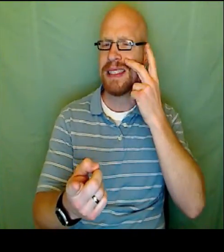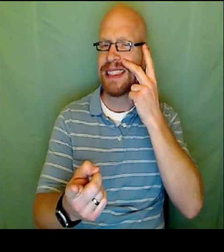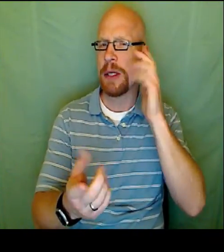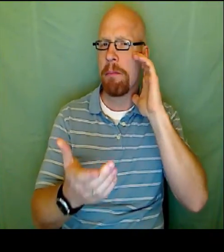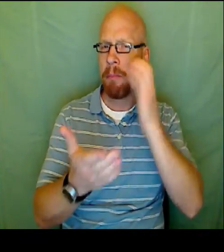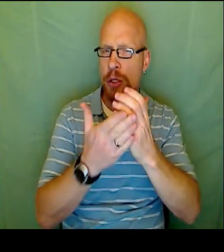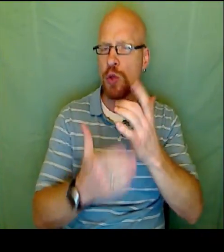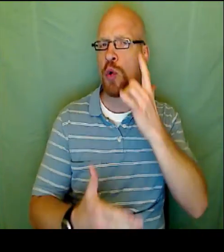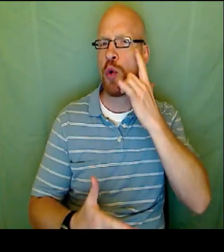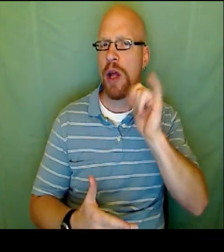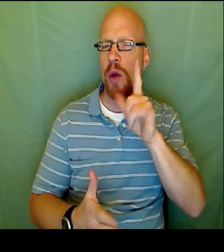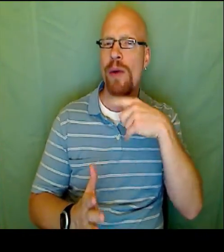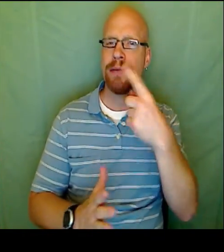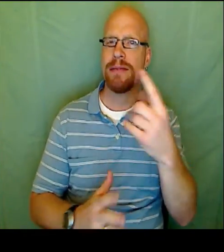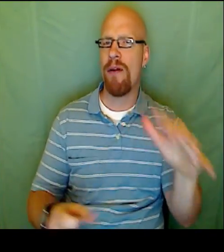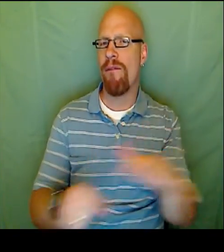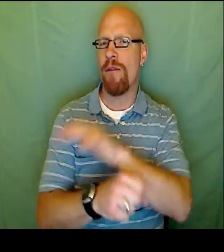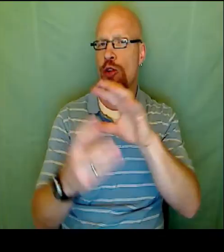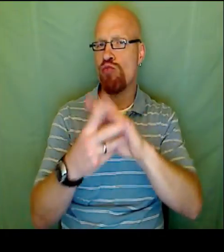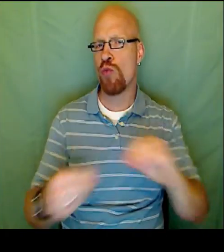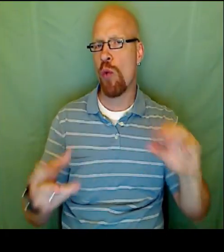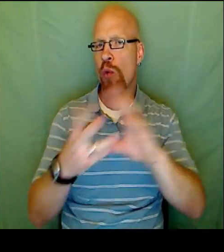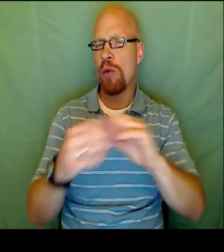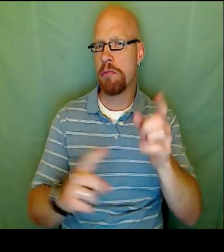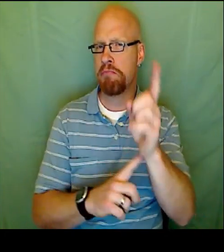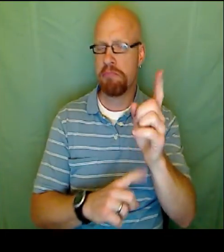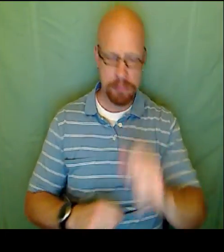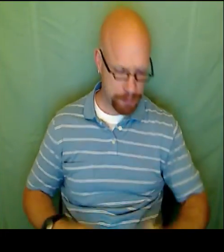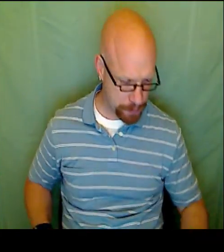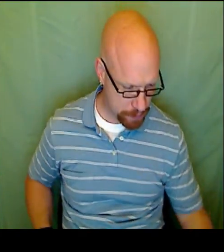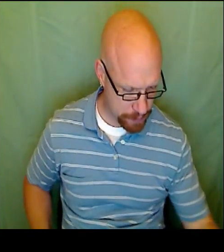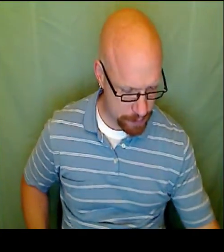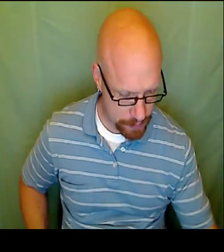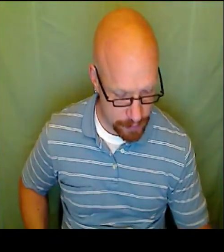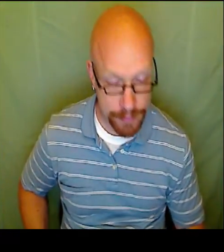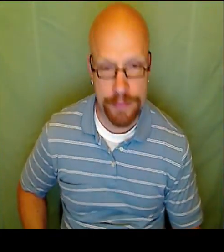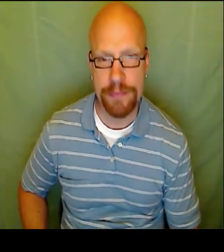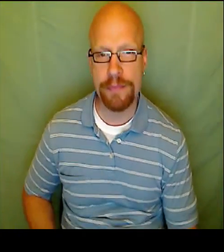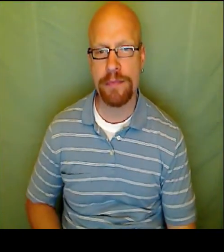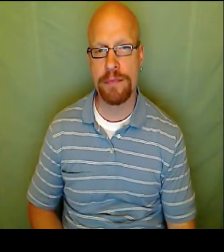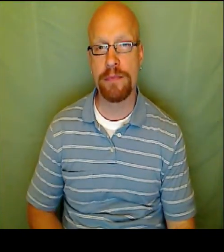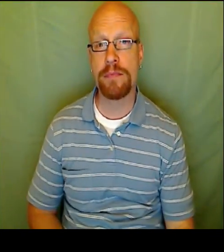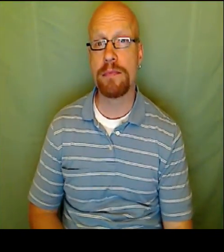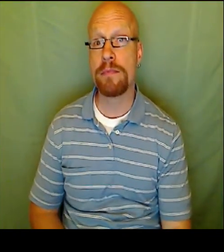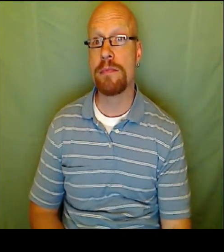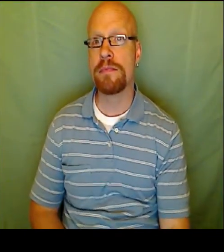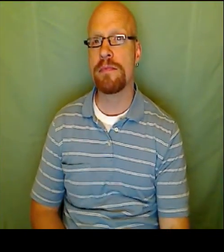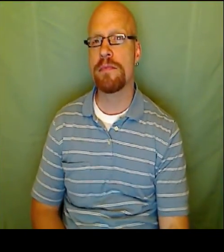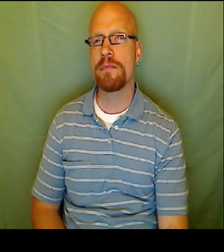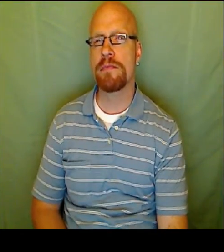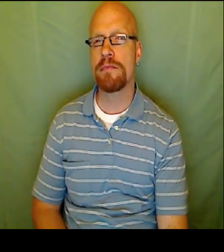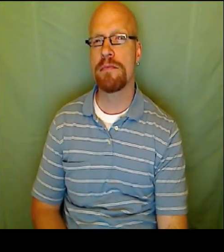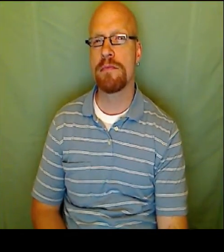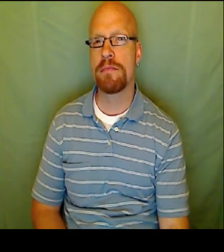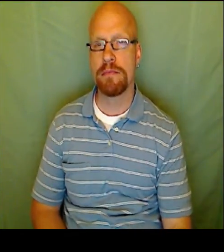It means they don't cross the Y axis at the same place. Now we'll see what it looks like once we draw it out.